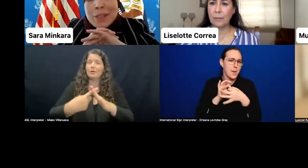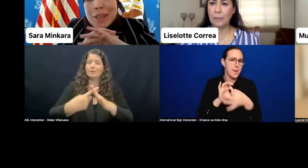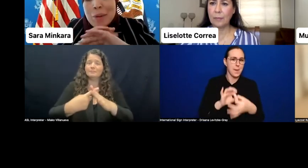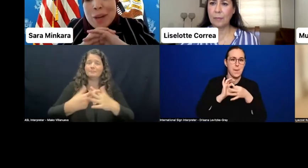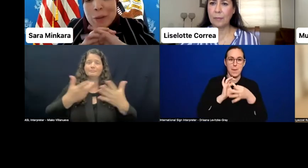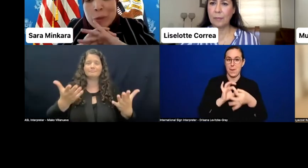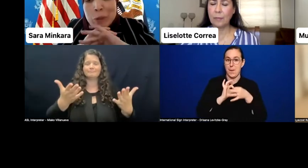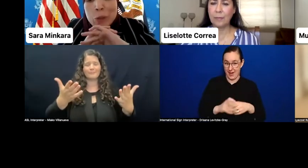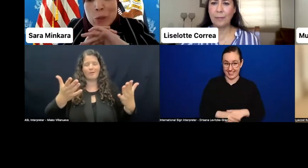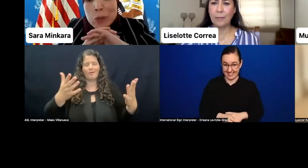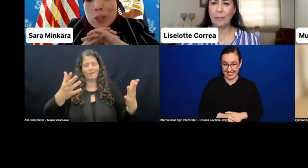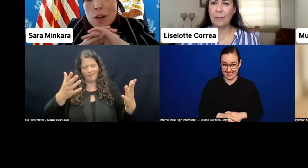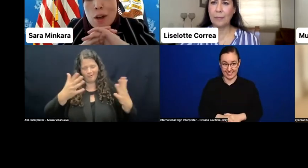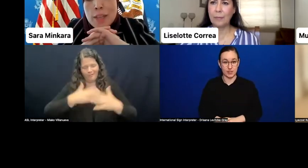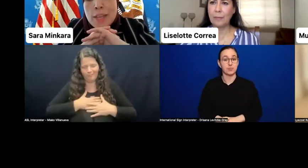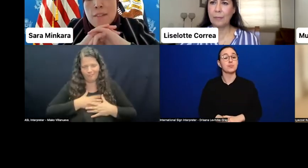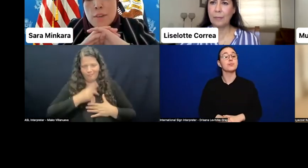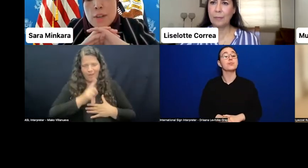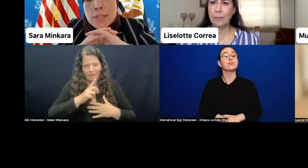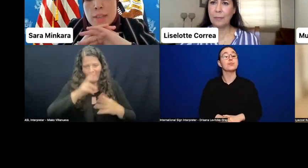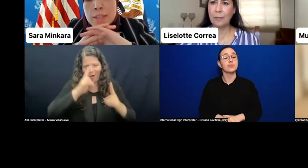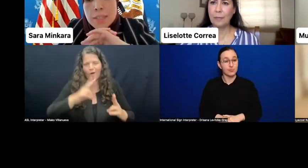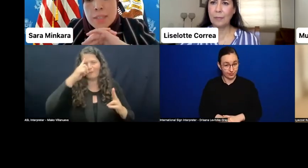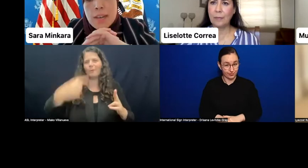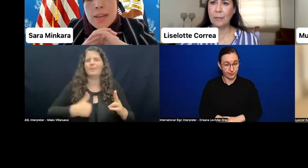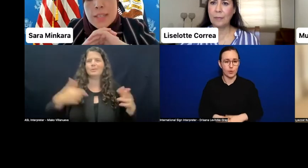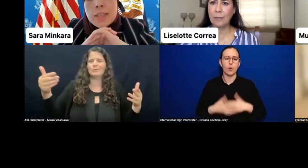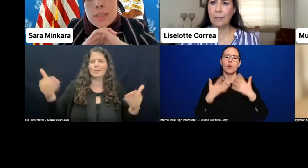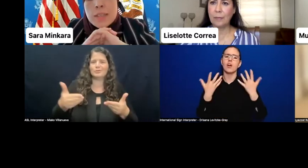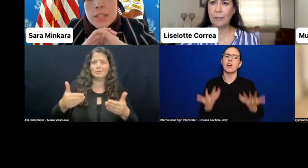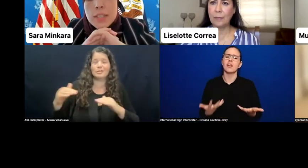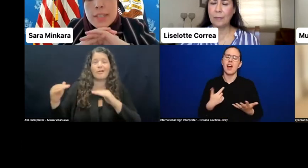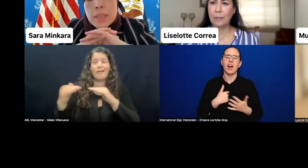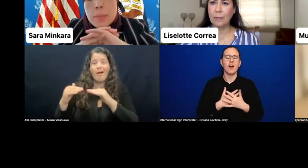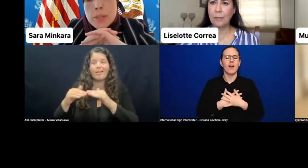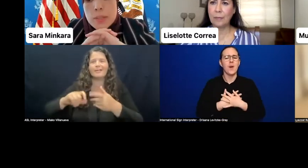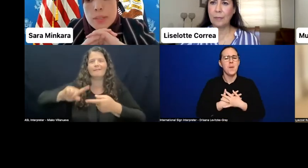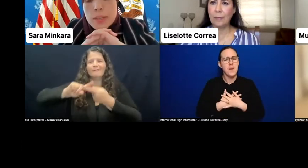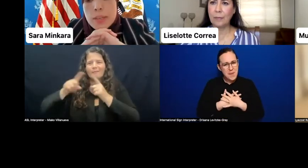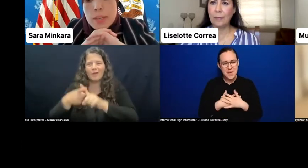and proud to introduce a colleague, a friend, a leader-- acting Assistant Secretary Lisa Peterson.